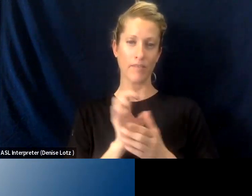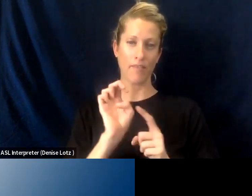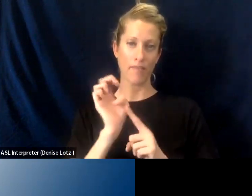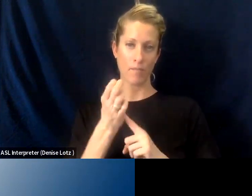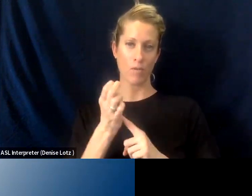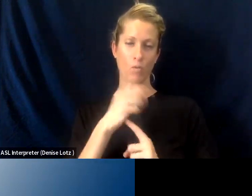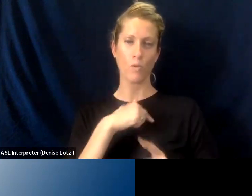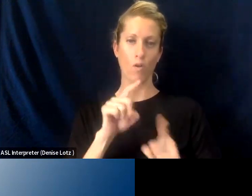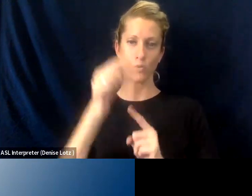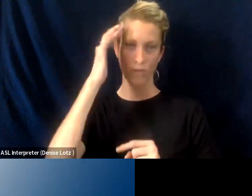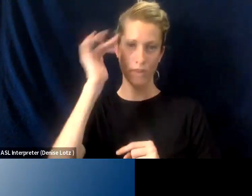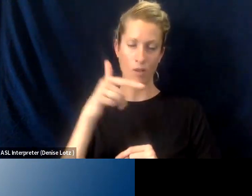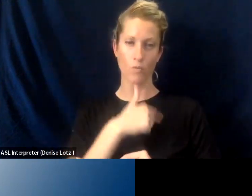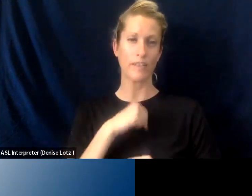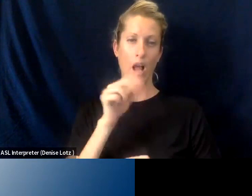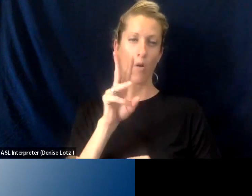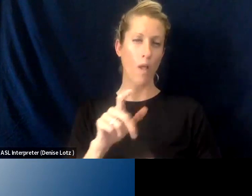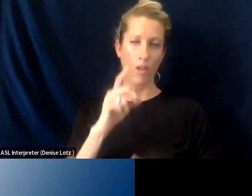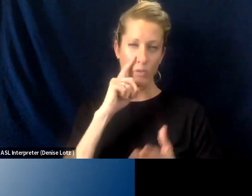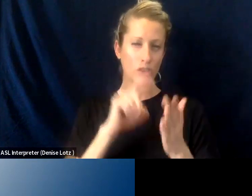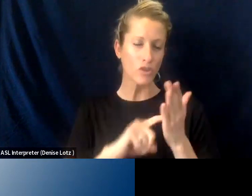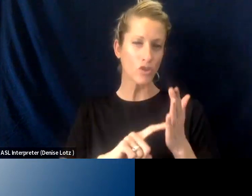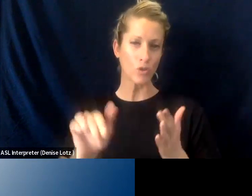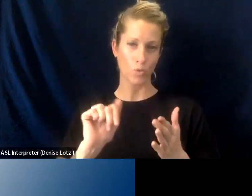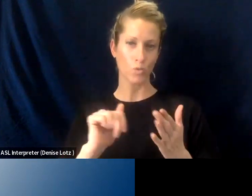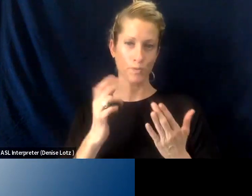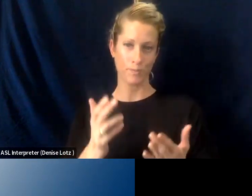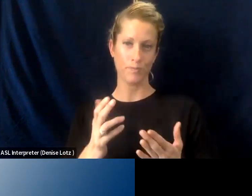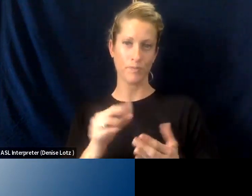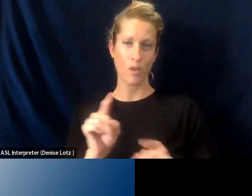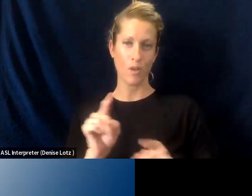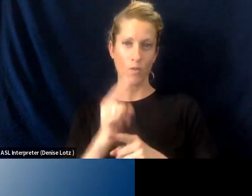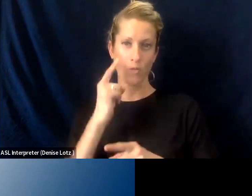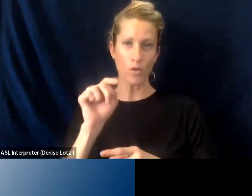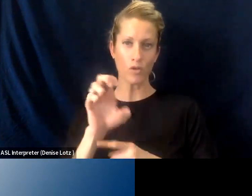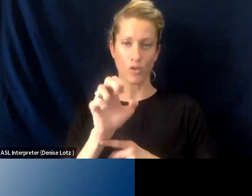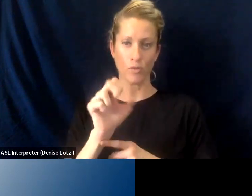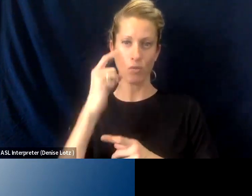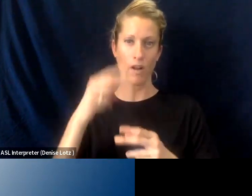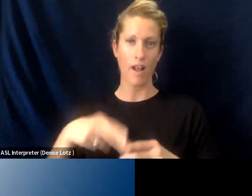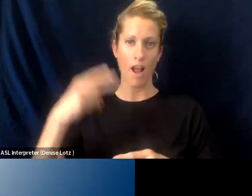know that they're not well researched as well and in terms of higher education, individuals